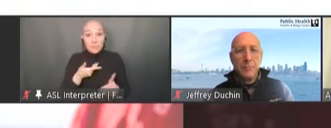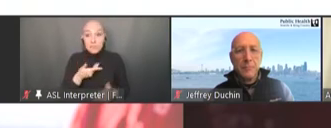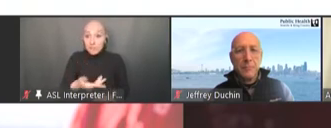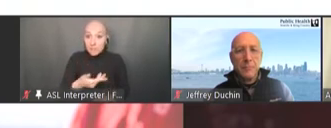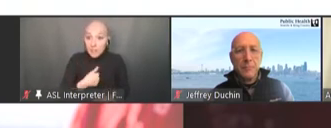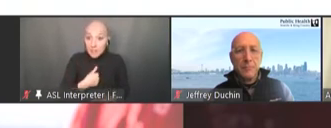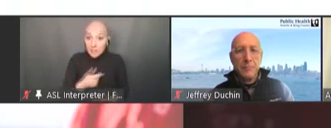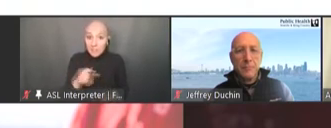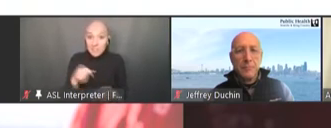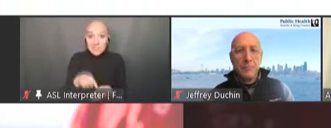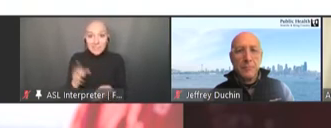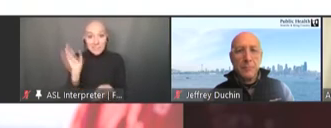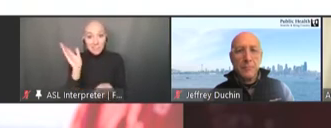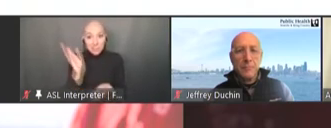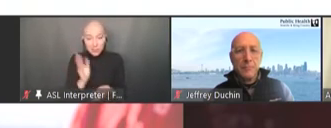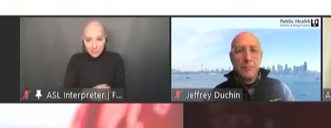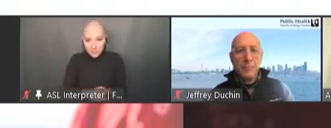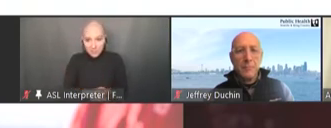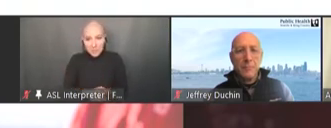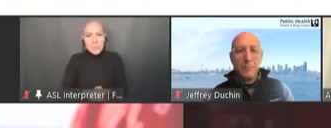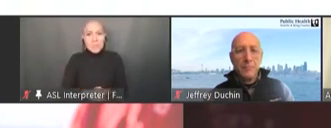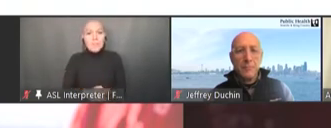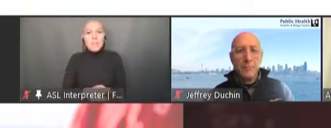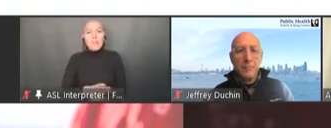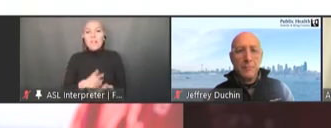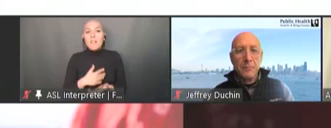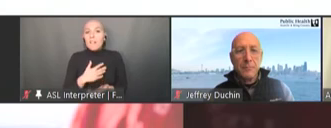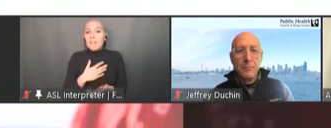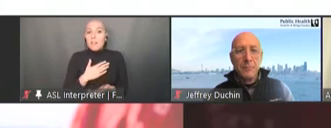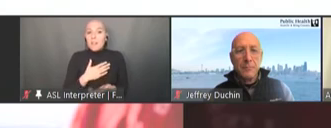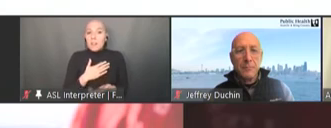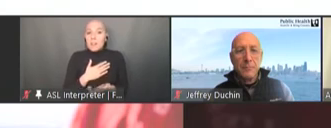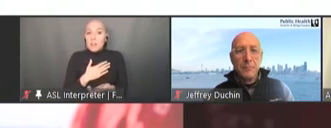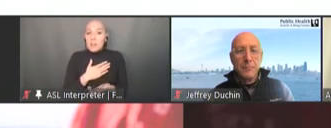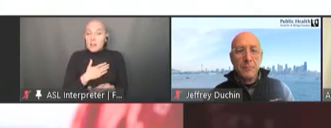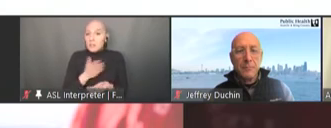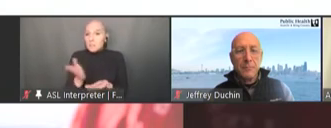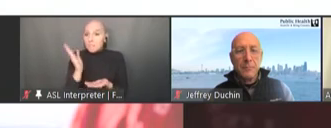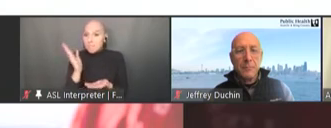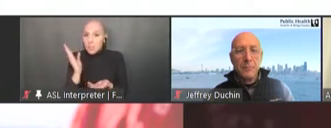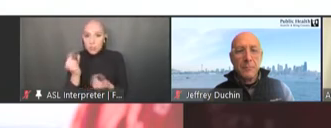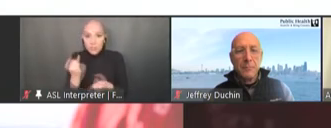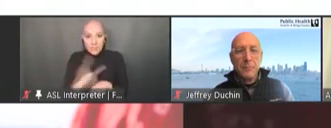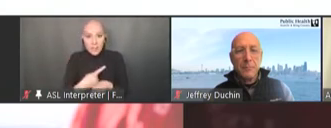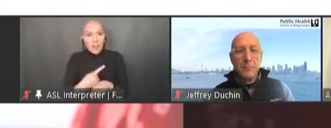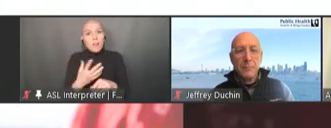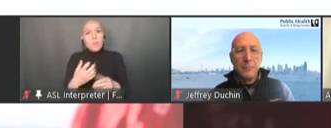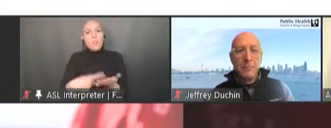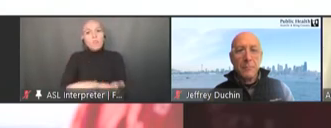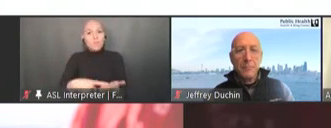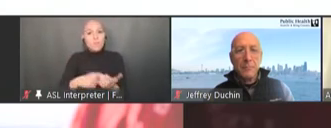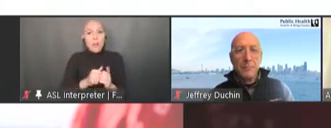So, in my talk today, I am going to discuss how we can address global immunization disruptions